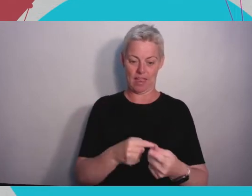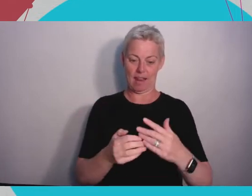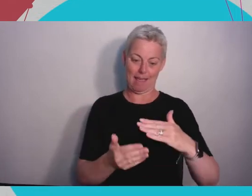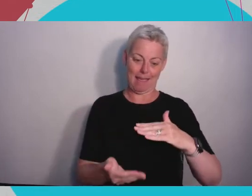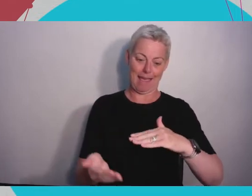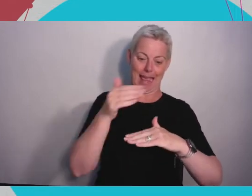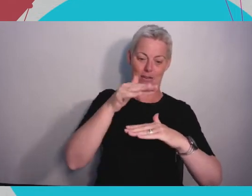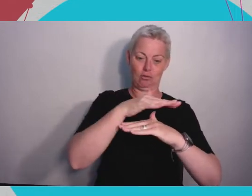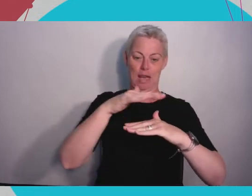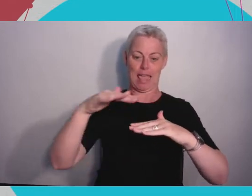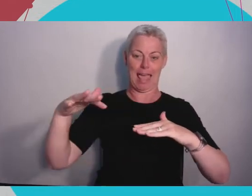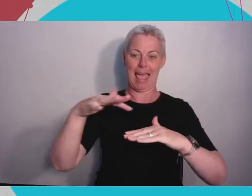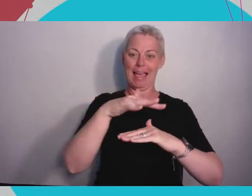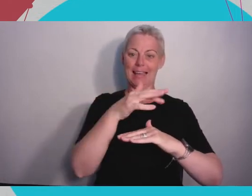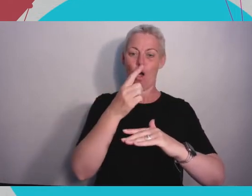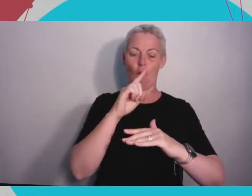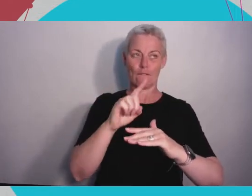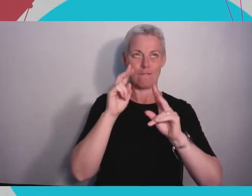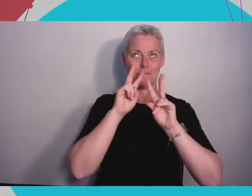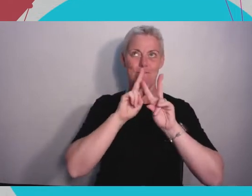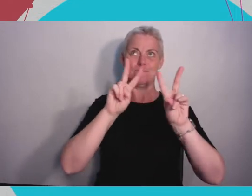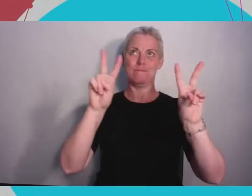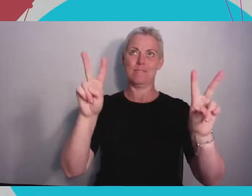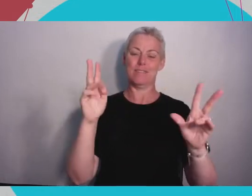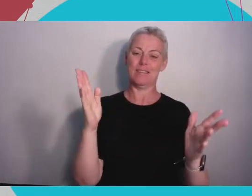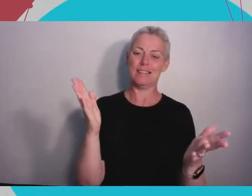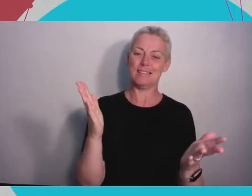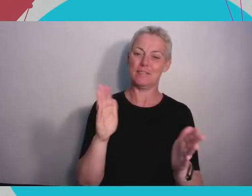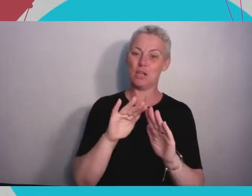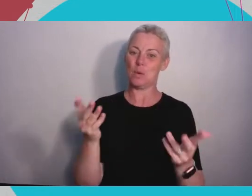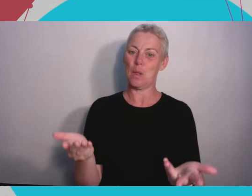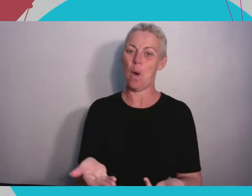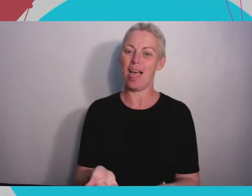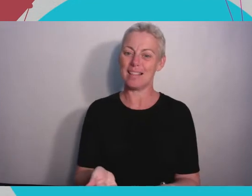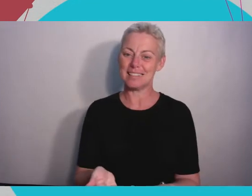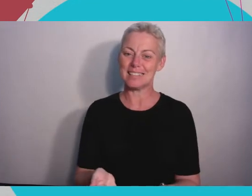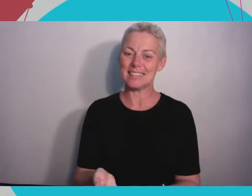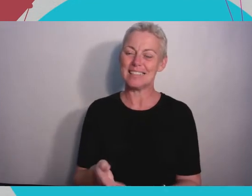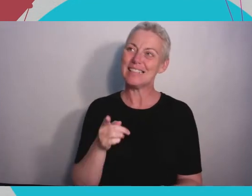We're trying to build that technology that removes the barriers between the human and